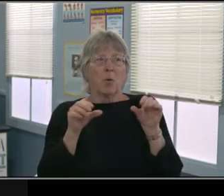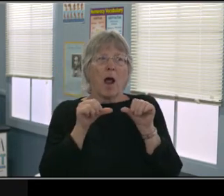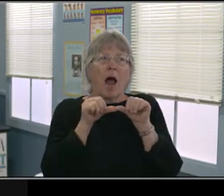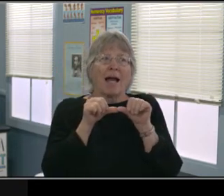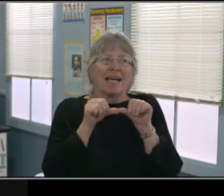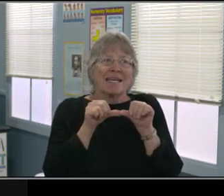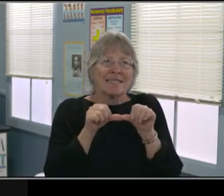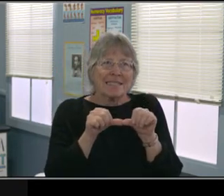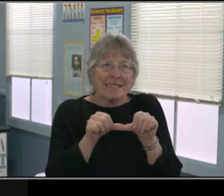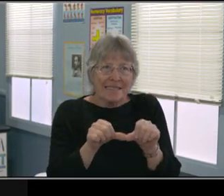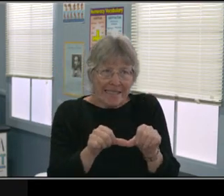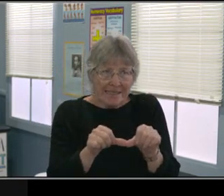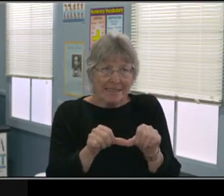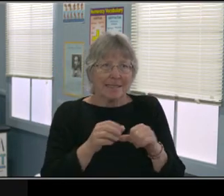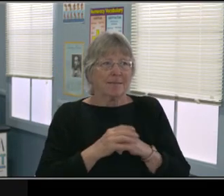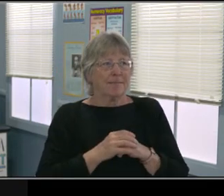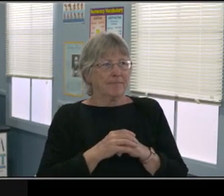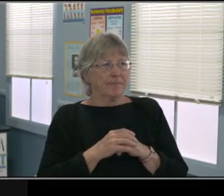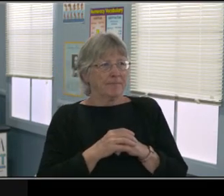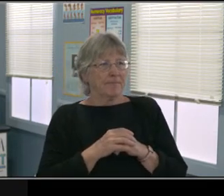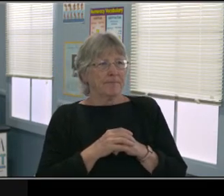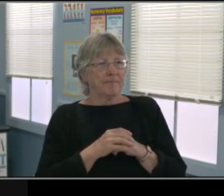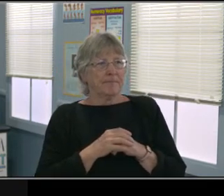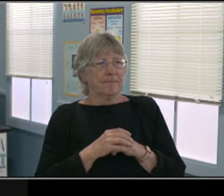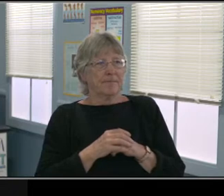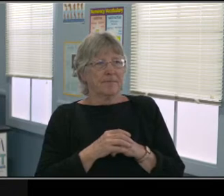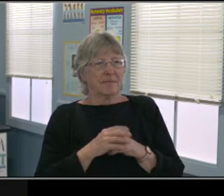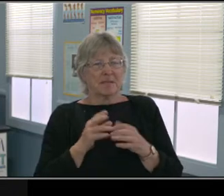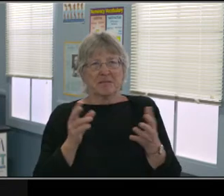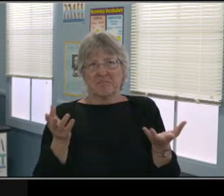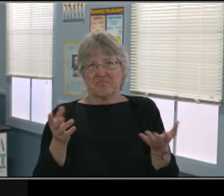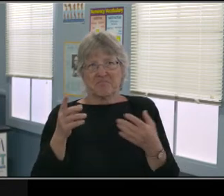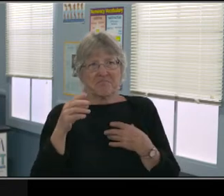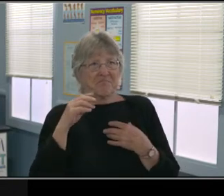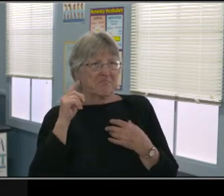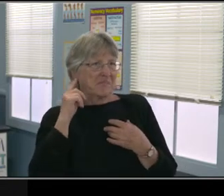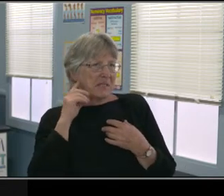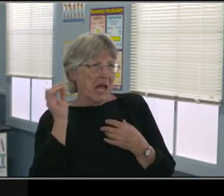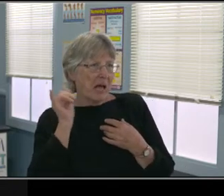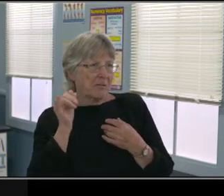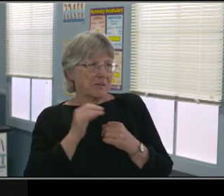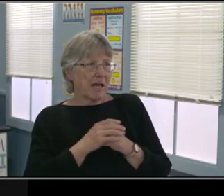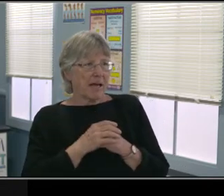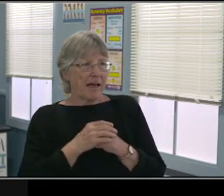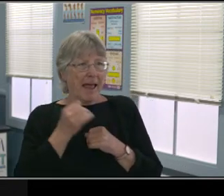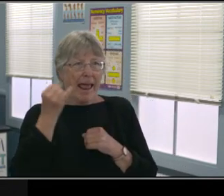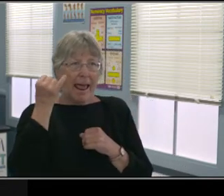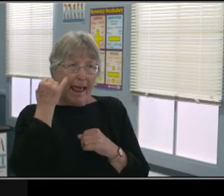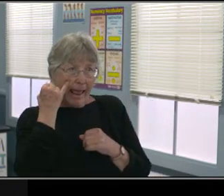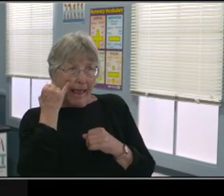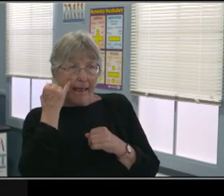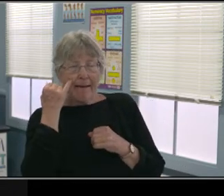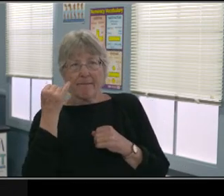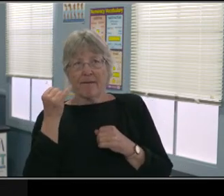Quit running. As opposed to saying, "Michael, I need you to walk through the house."